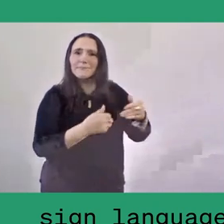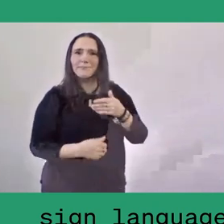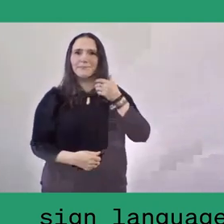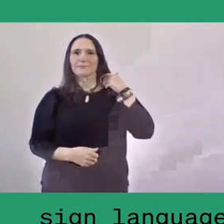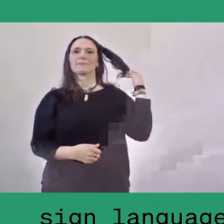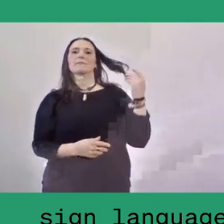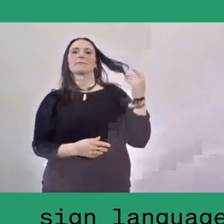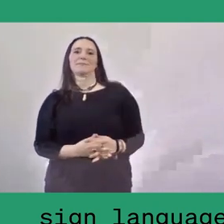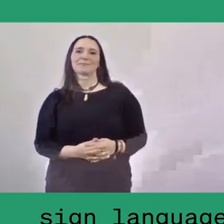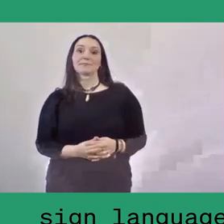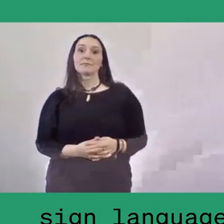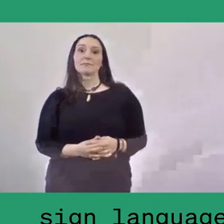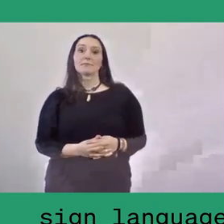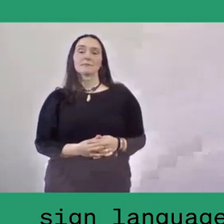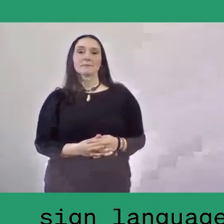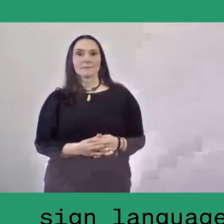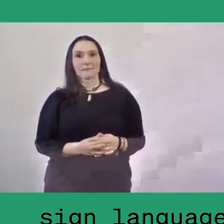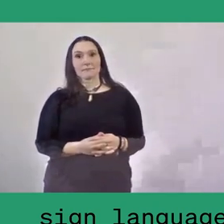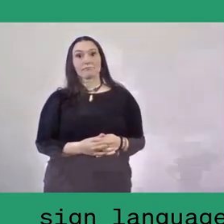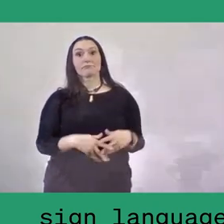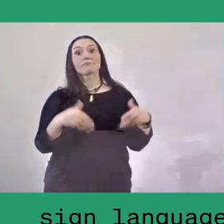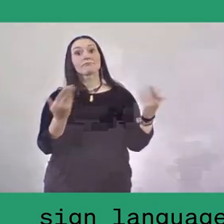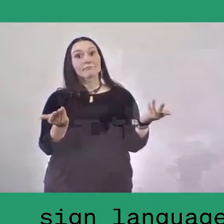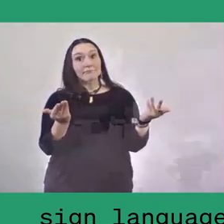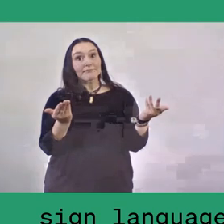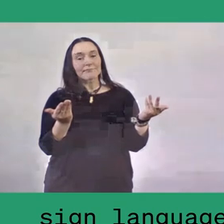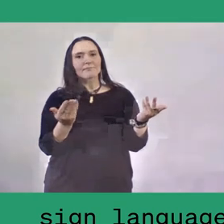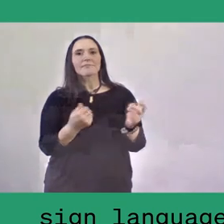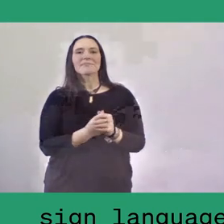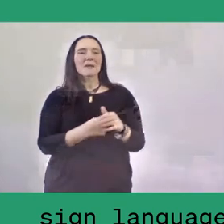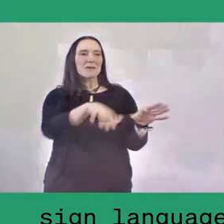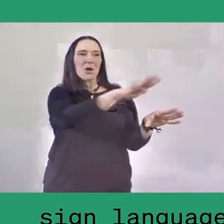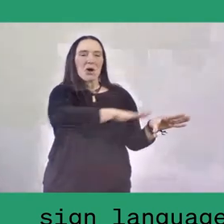But actually the whole kampung serves as a space for the lumbung.